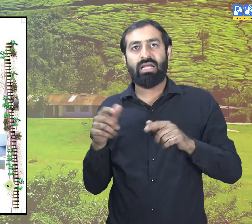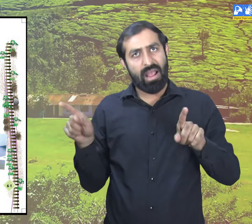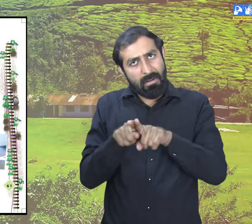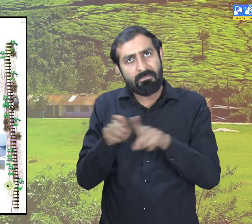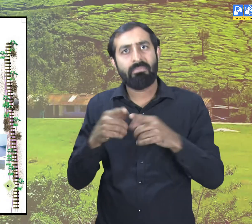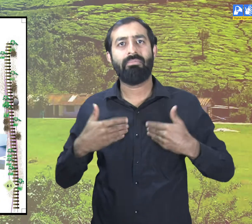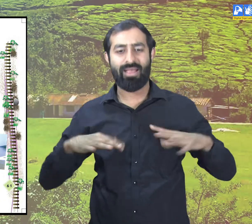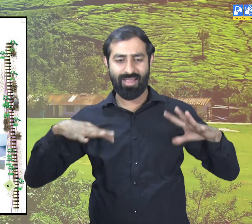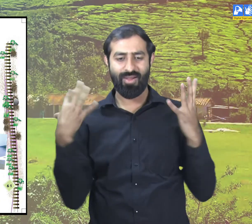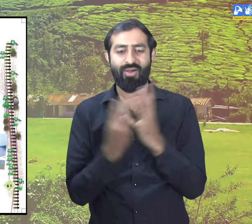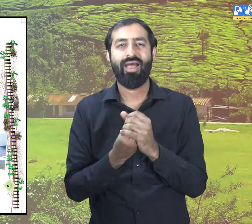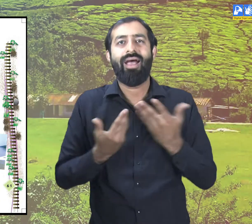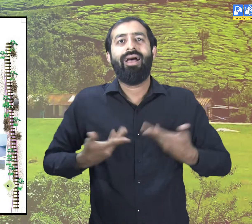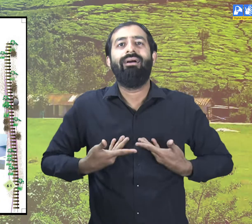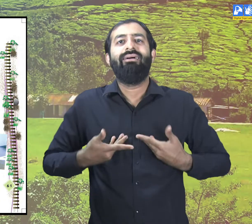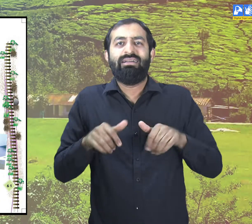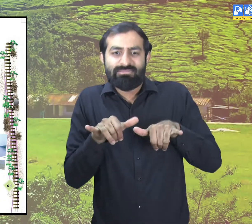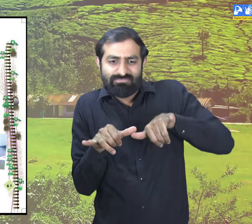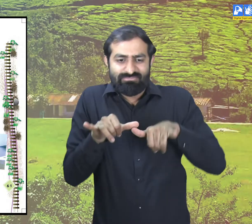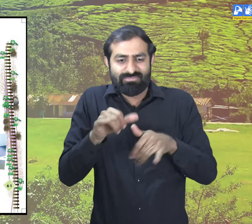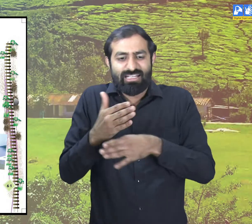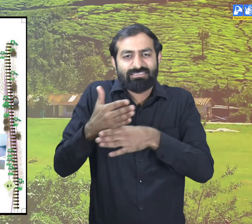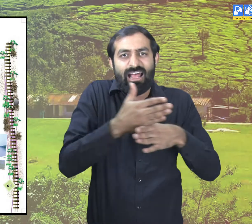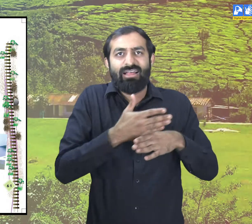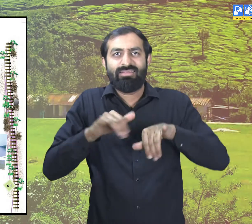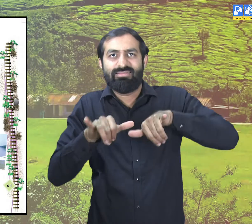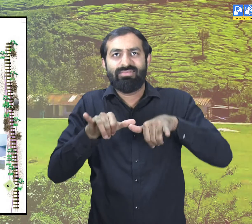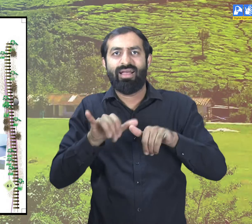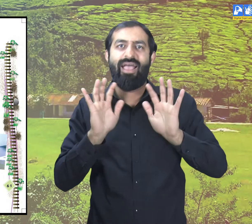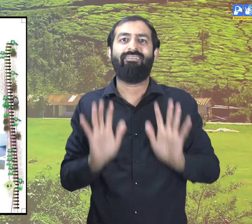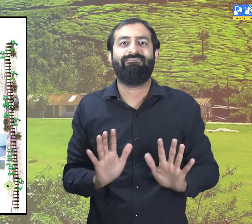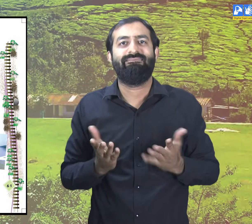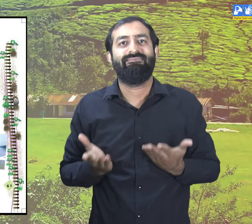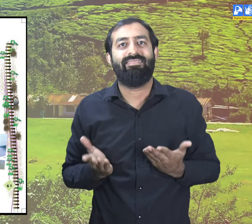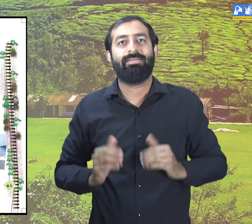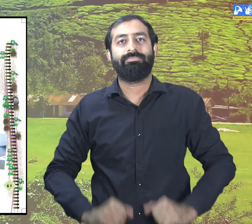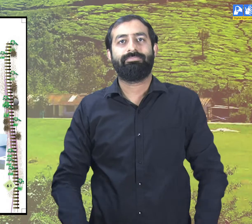We also had to share our seats.